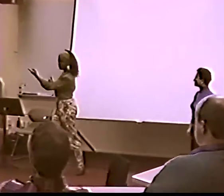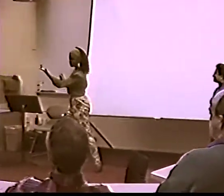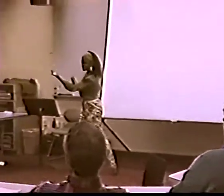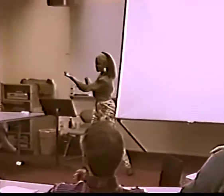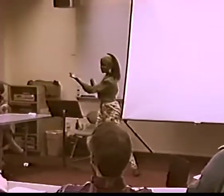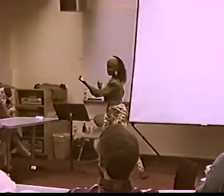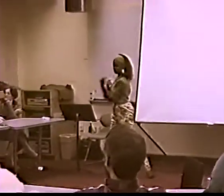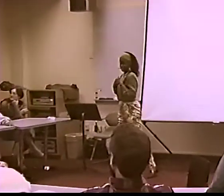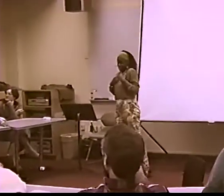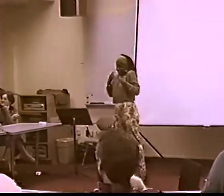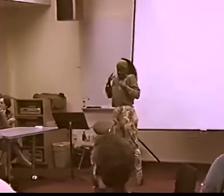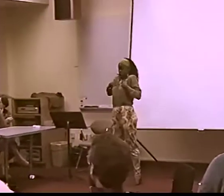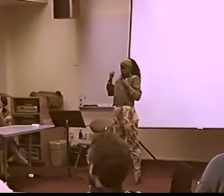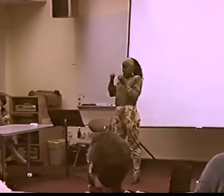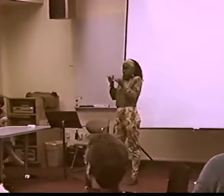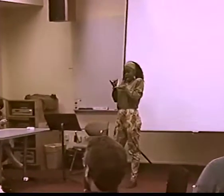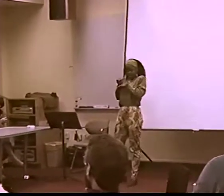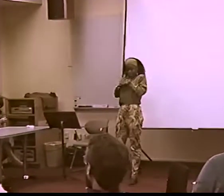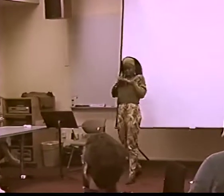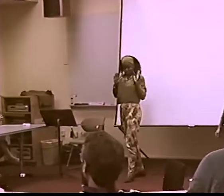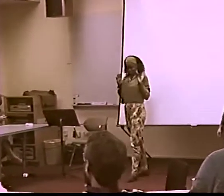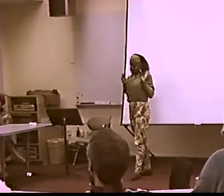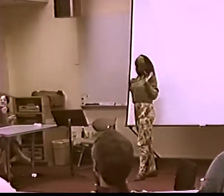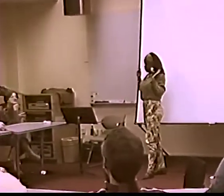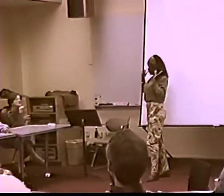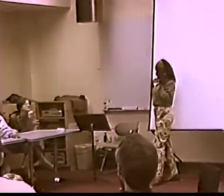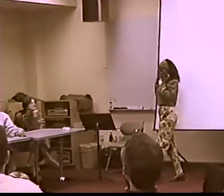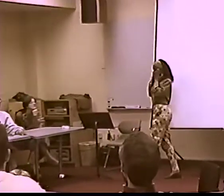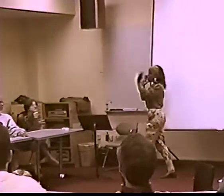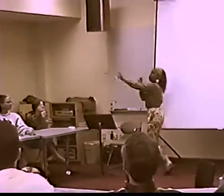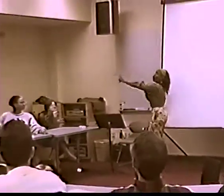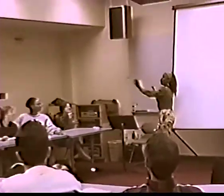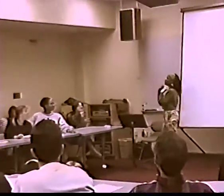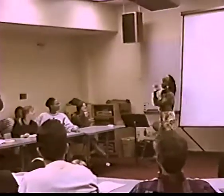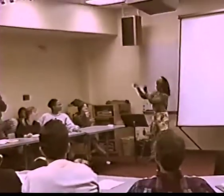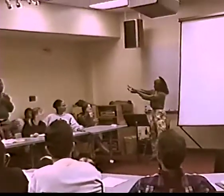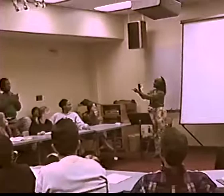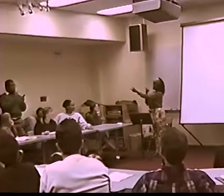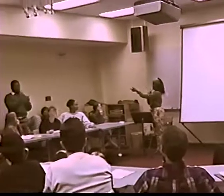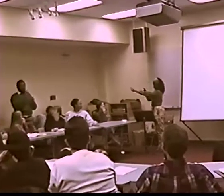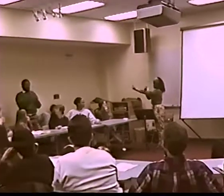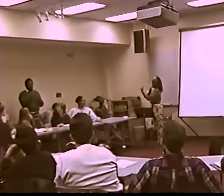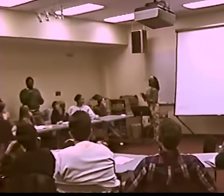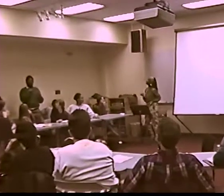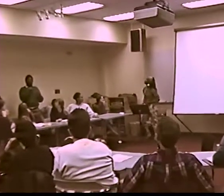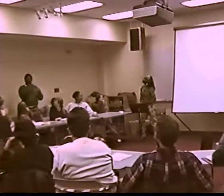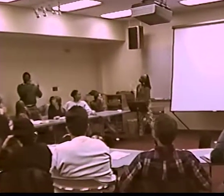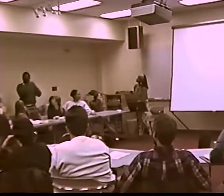AT THAT TIME. DO YOU USE MORE ENGLISH, OR DO YOU USE MORE BLACK SIGN LANGUAGE? WHAT DO YOU DO?